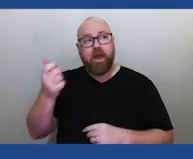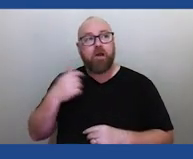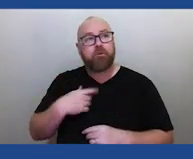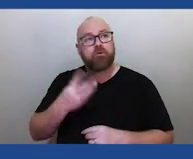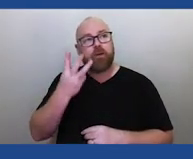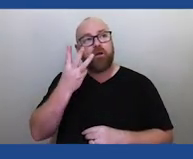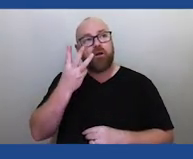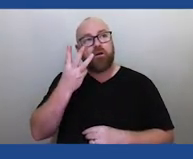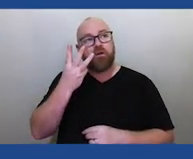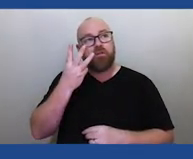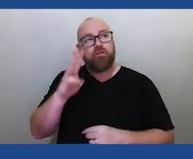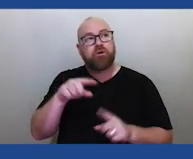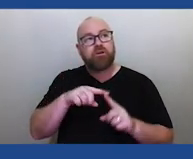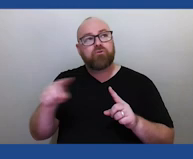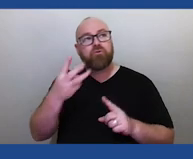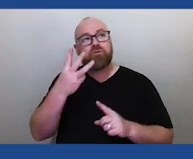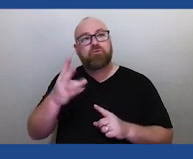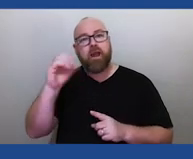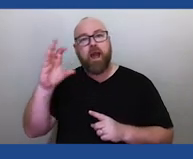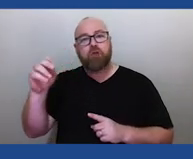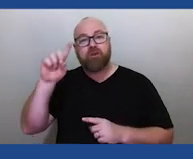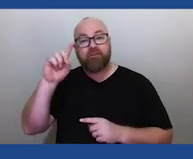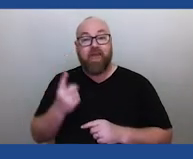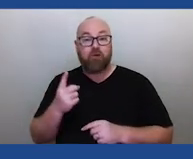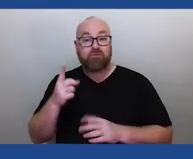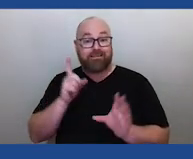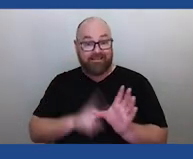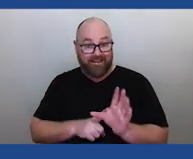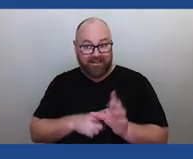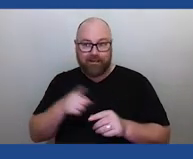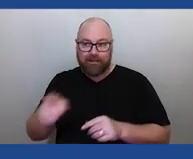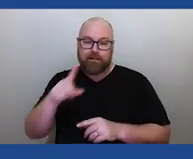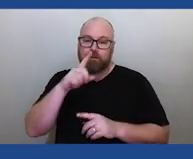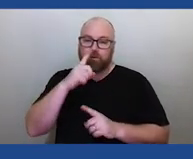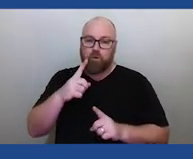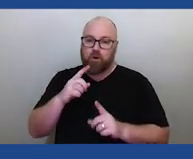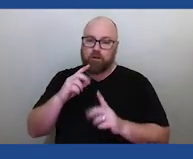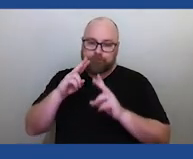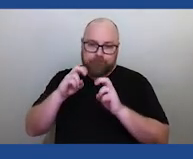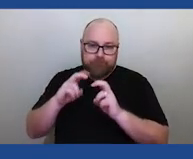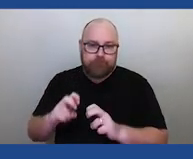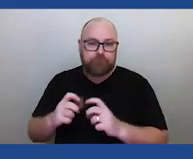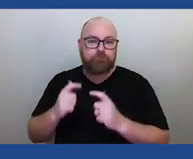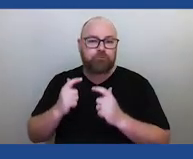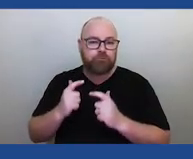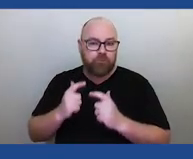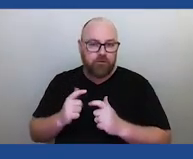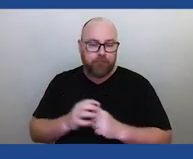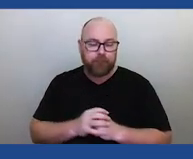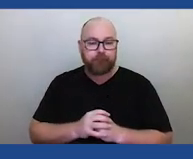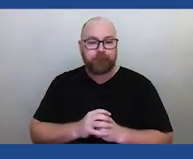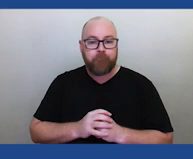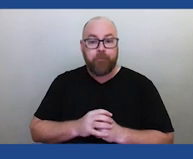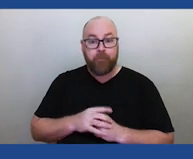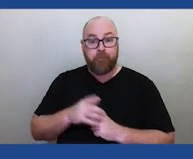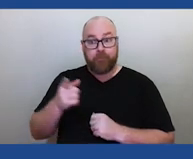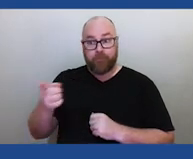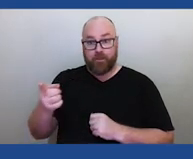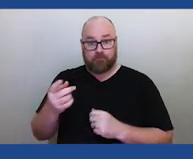and 300,000 years, he didn't he didn't get a chance to do a real detailed study of that. And unfortunately he died out in the